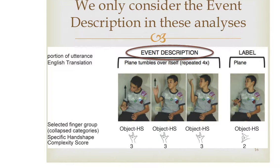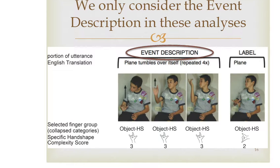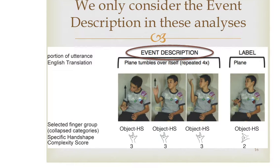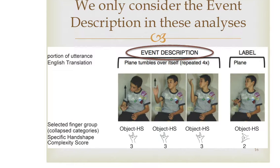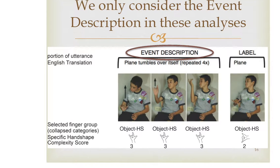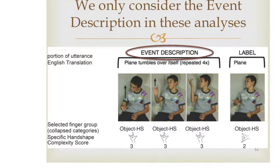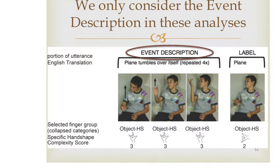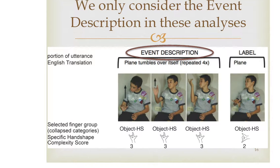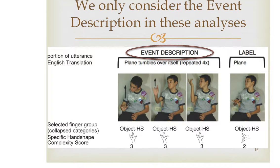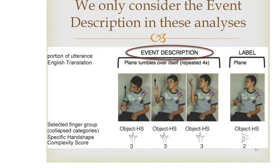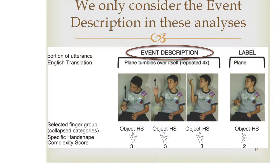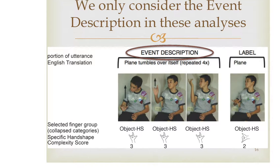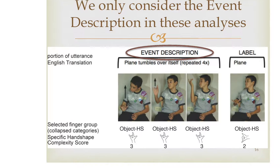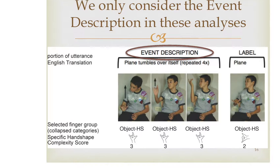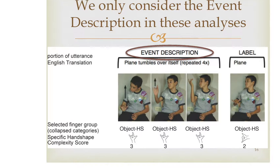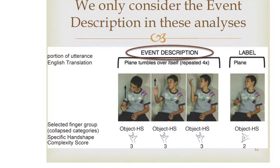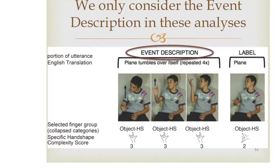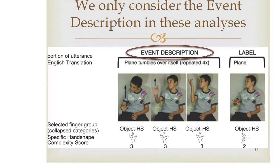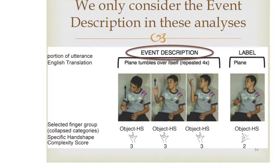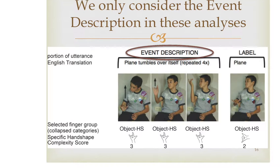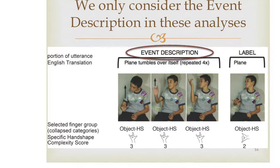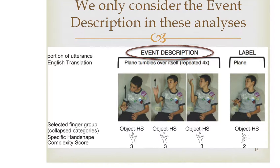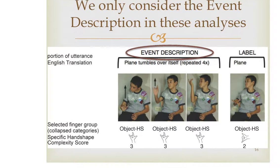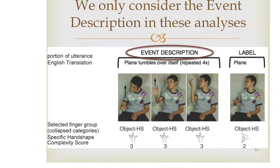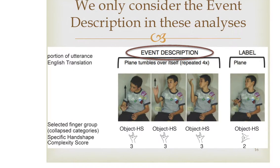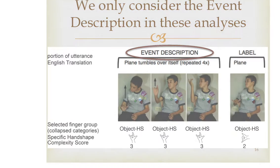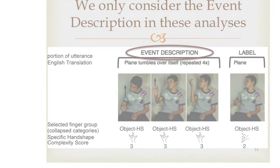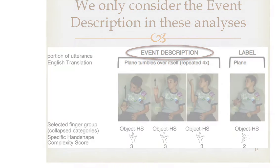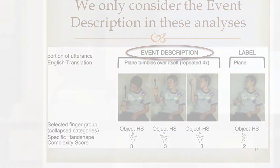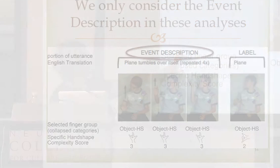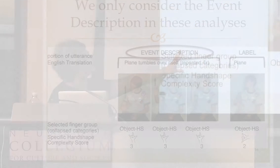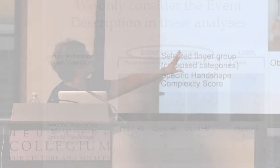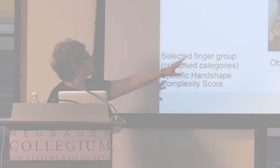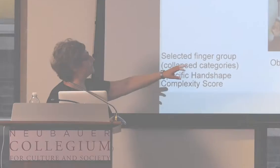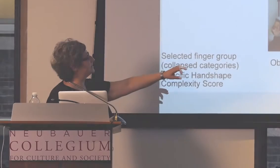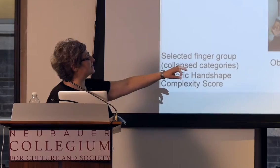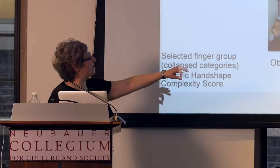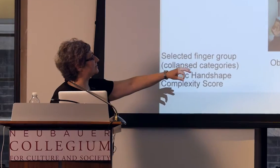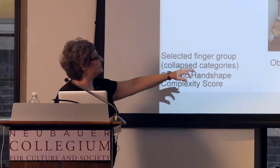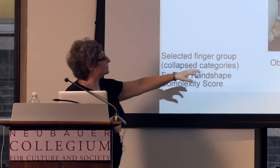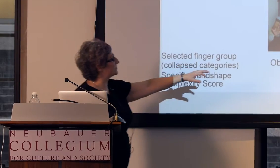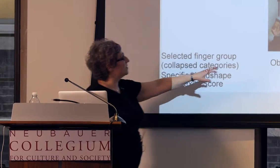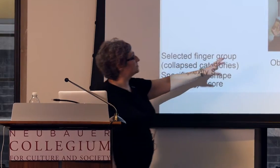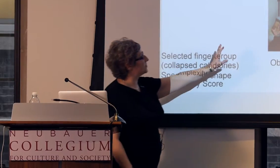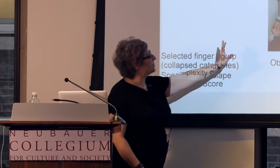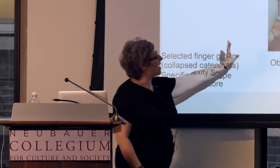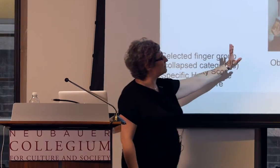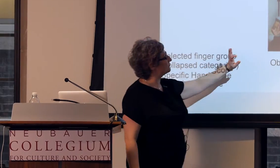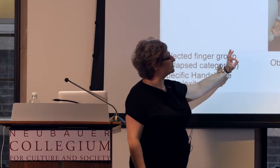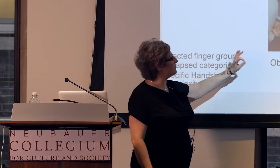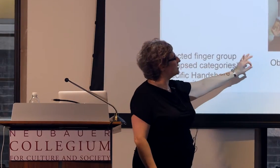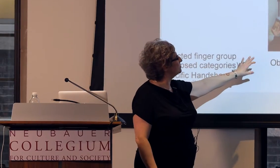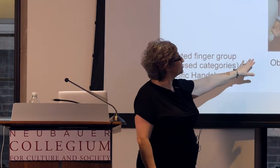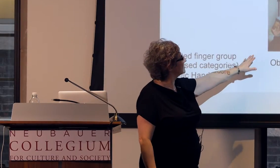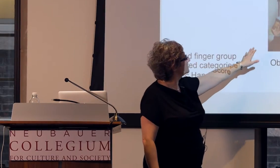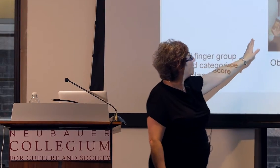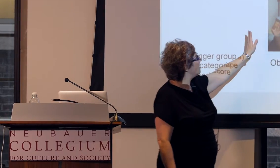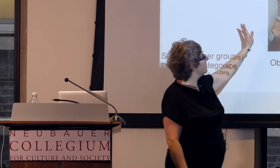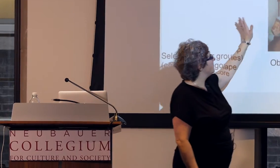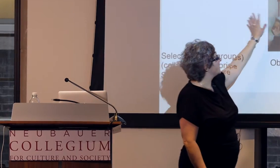So the analysis I'm about to show you, we're only considering the event description in these analyses, so in that response you just saw,